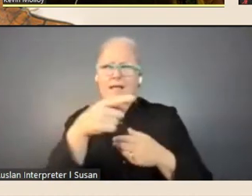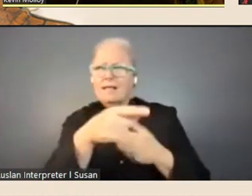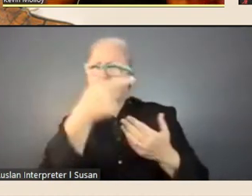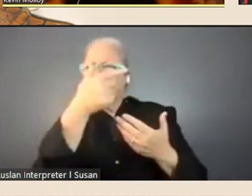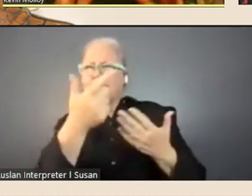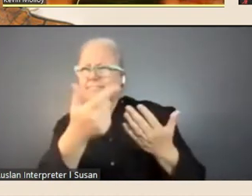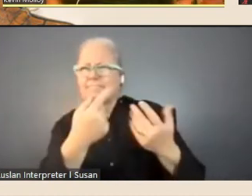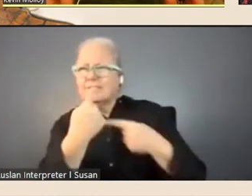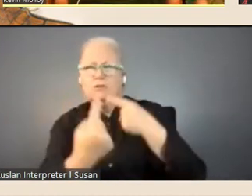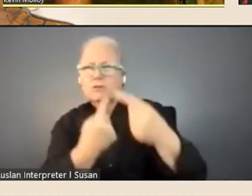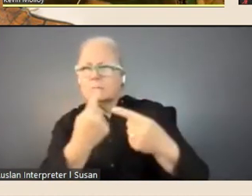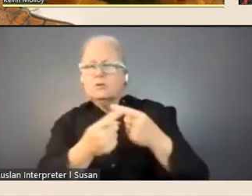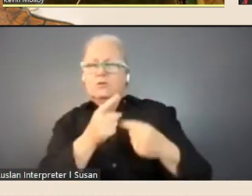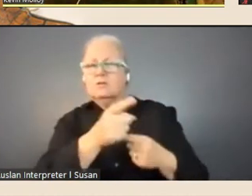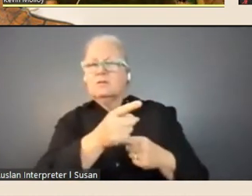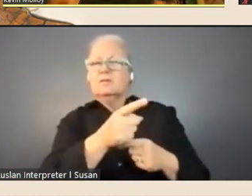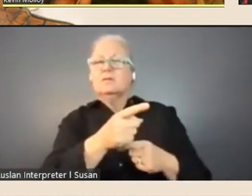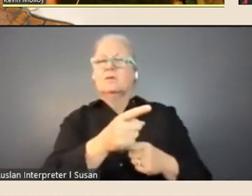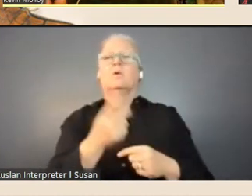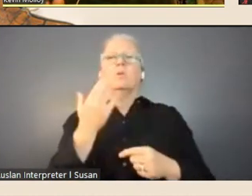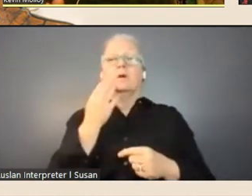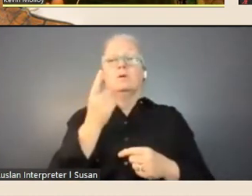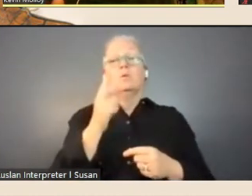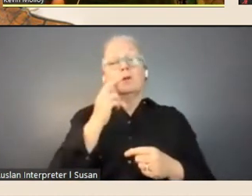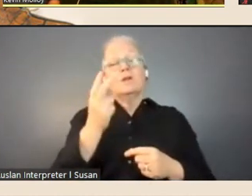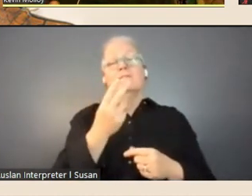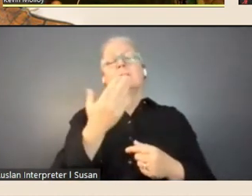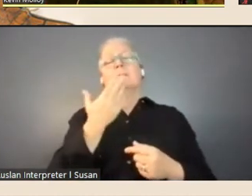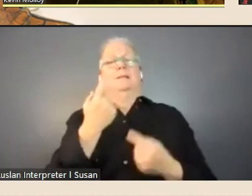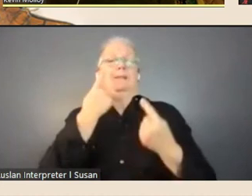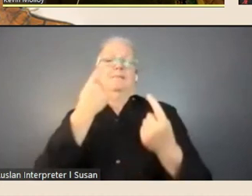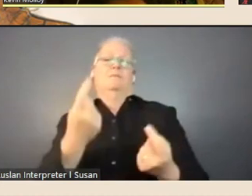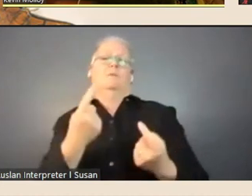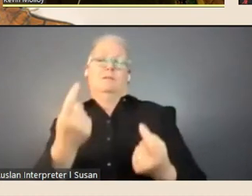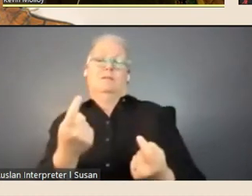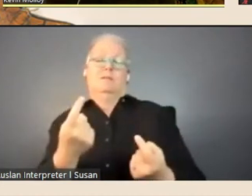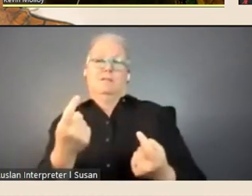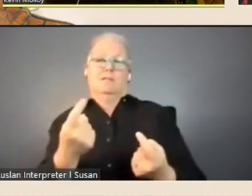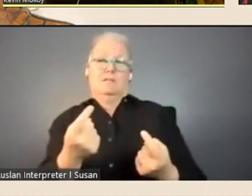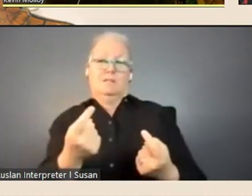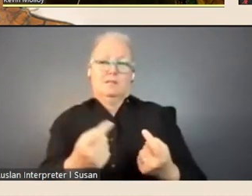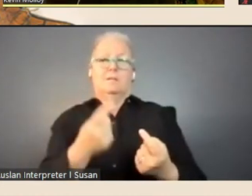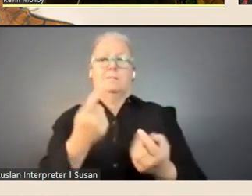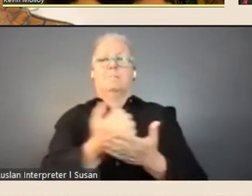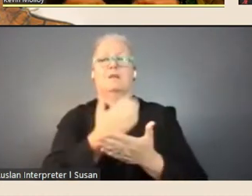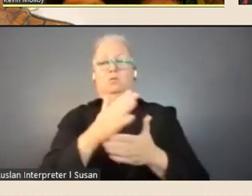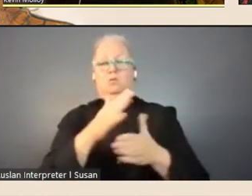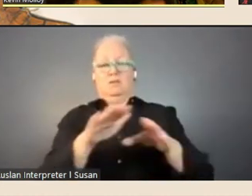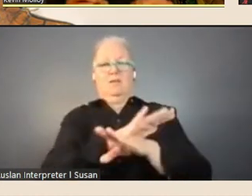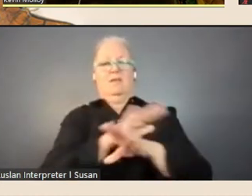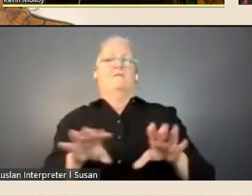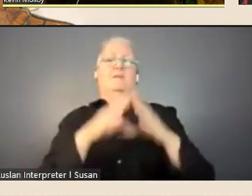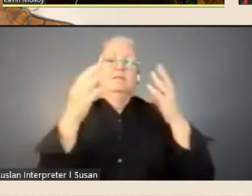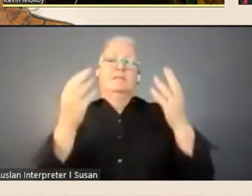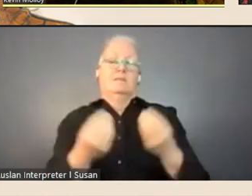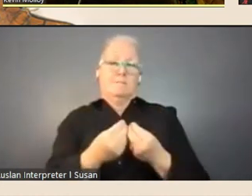you know, just when you're looking, look carefully, cover all bases and, but particularly